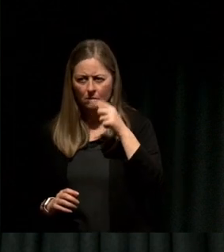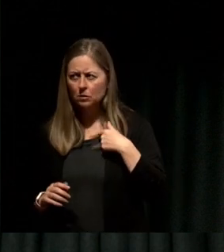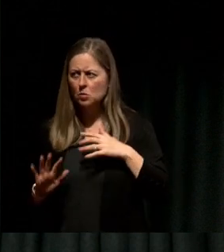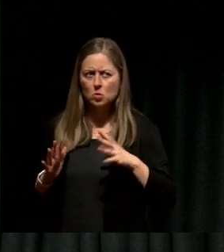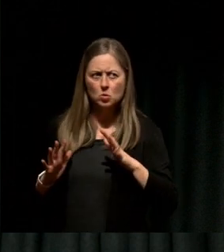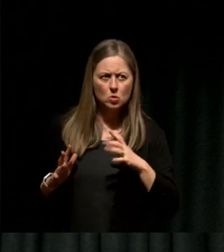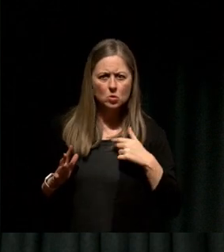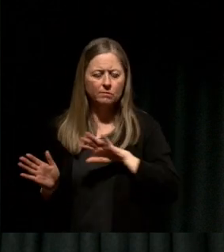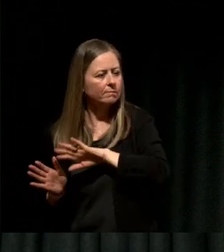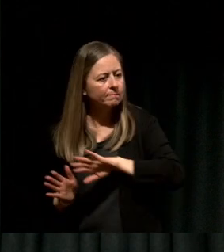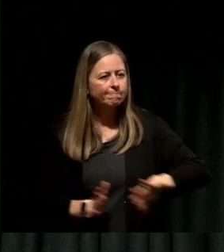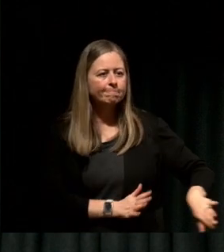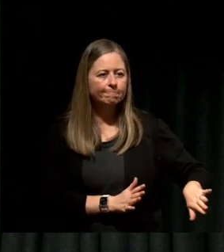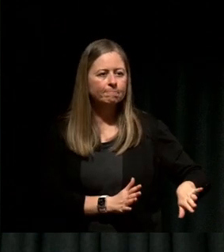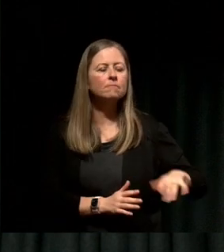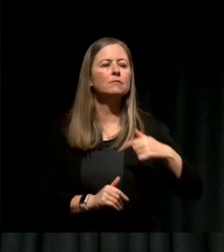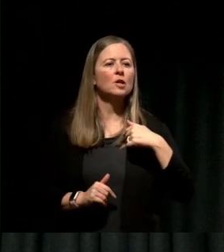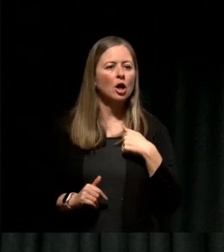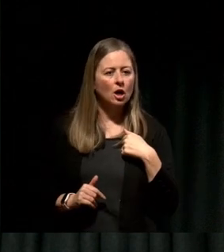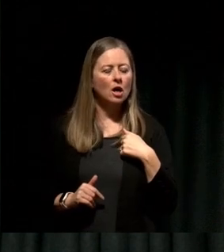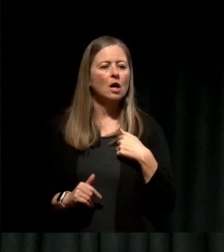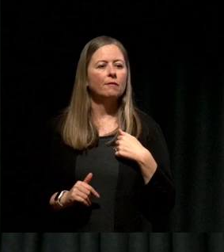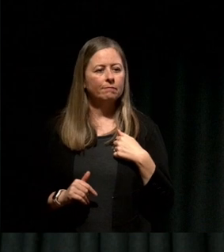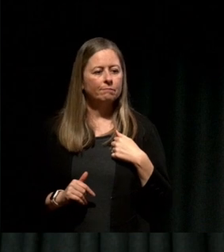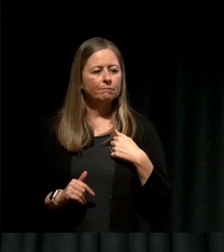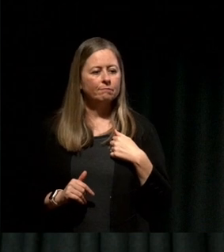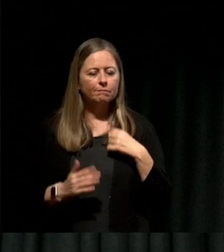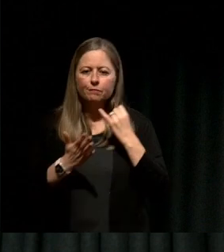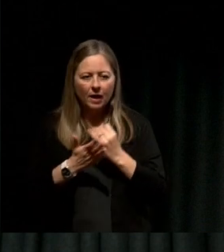zone and the lessons that come in during failure.